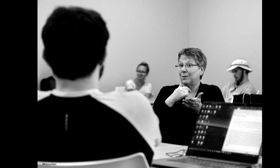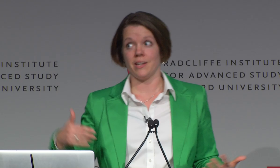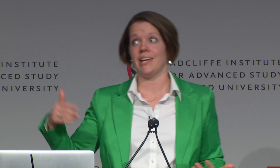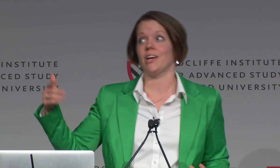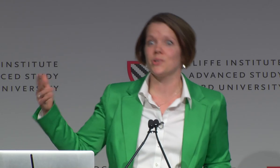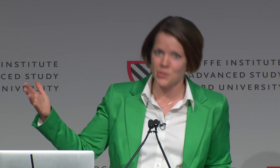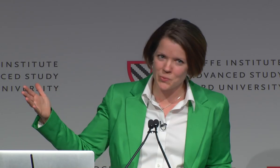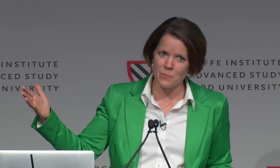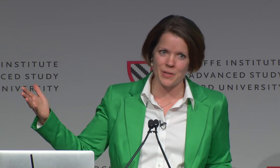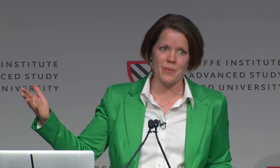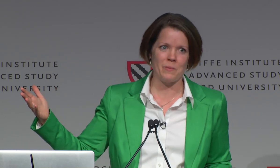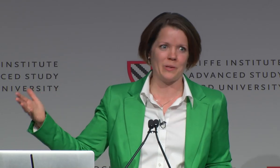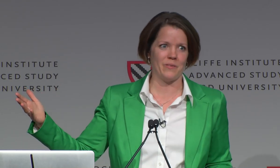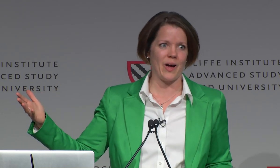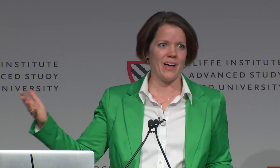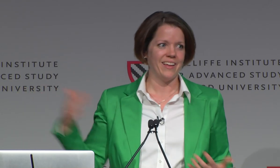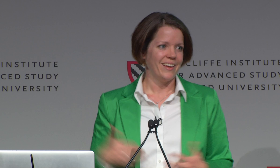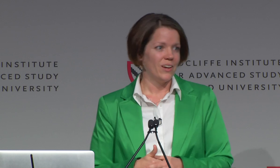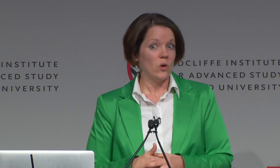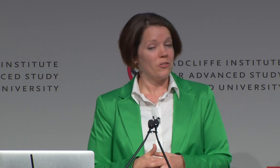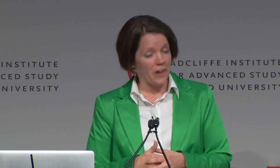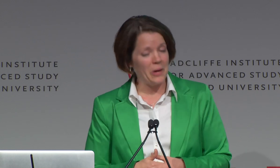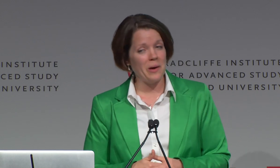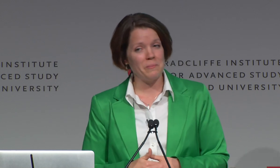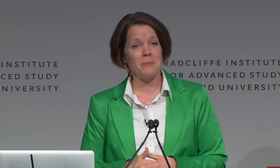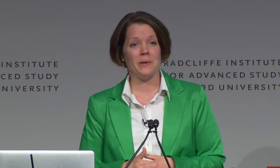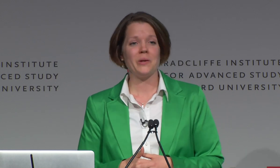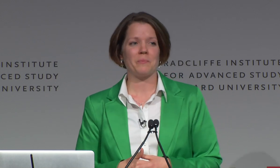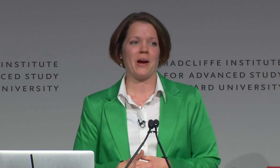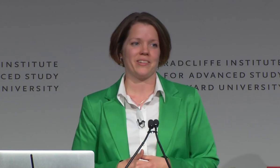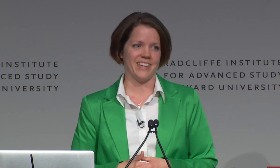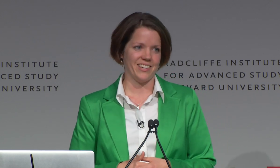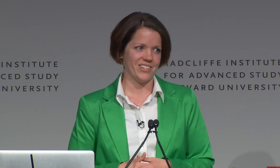and then here's this woman in the middle of it all who very well may be your parents age.